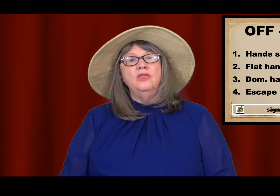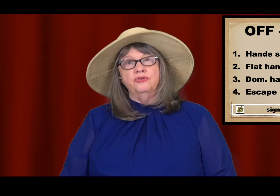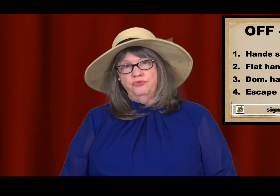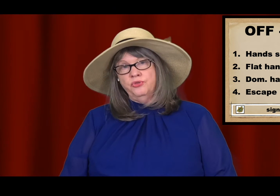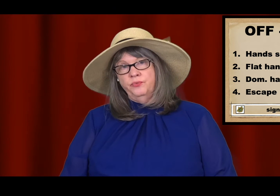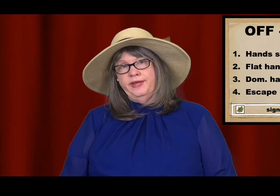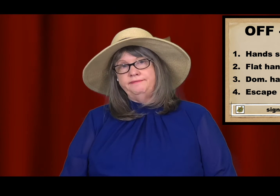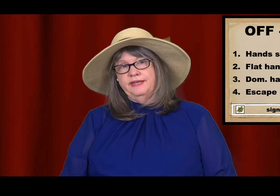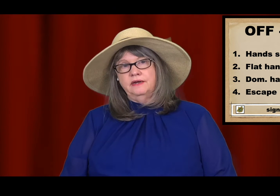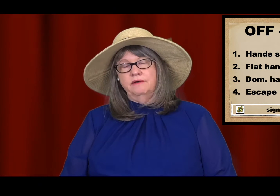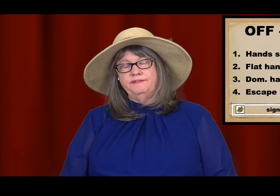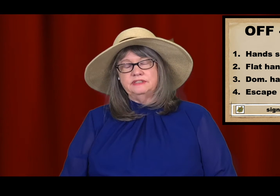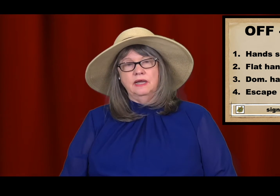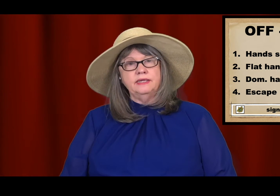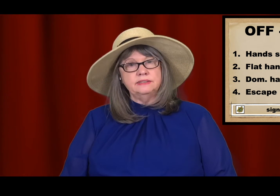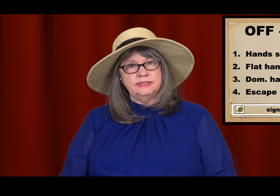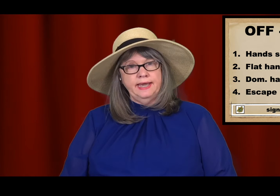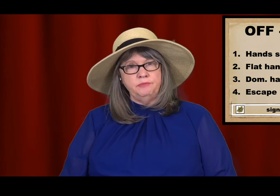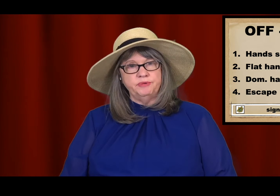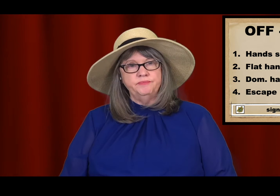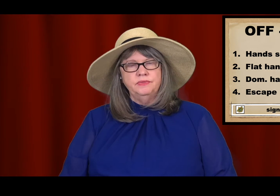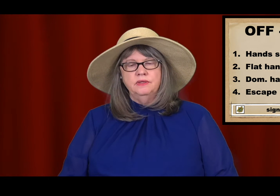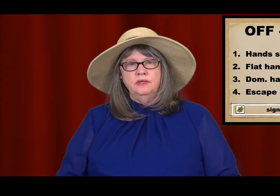The fourth way of TAKE OFF is like escape.